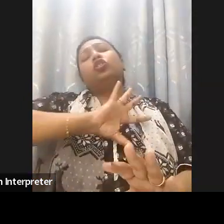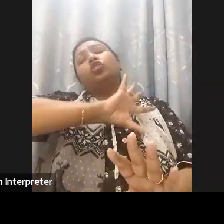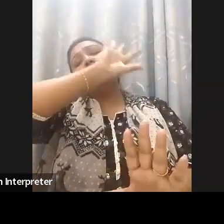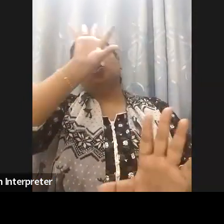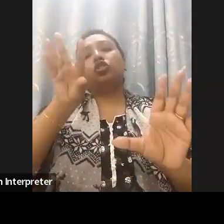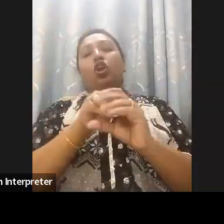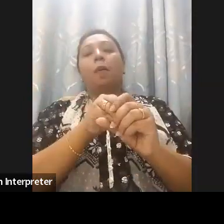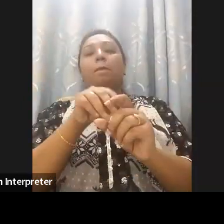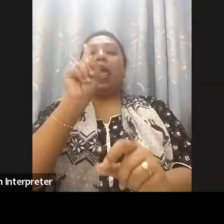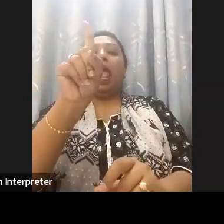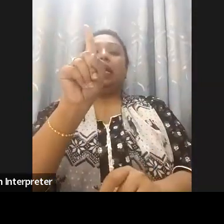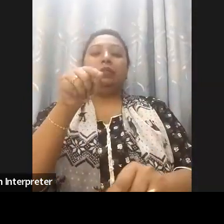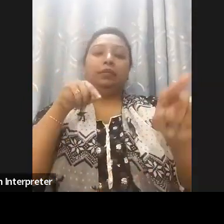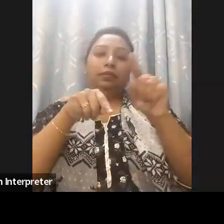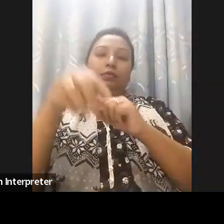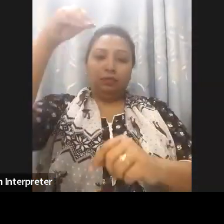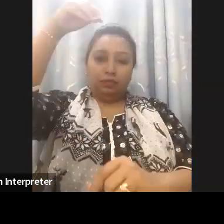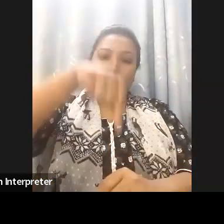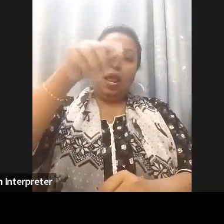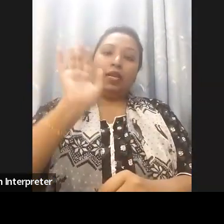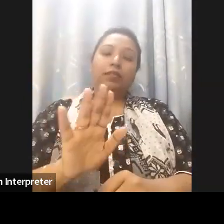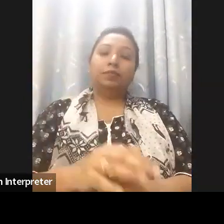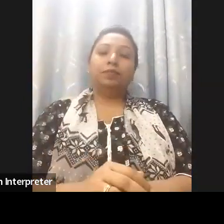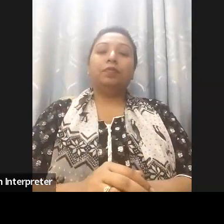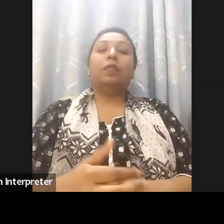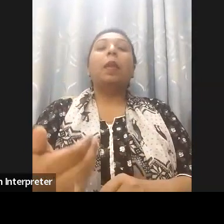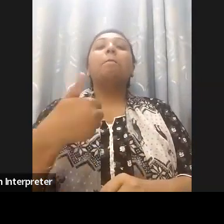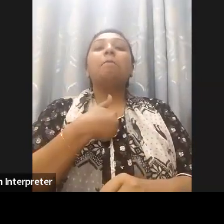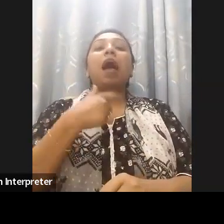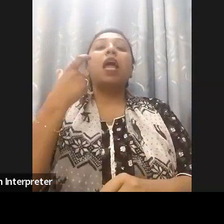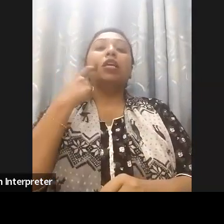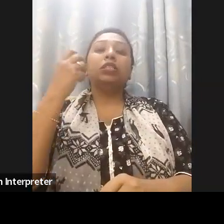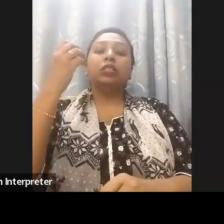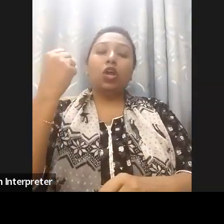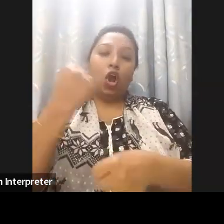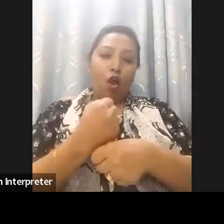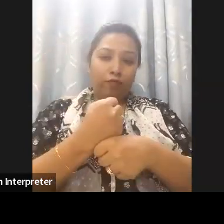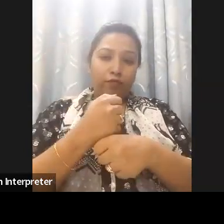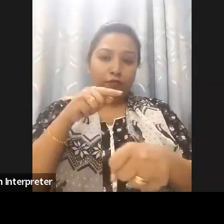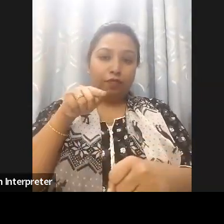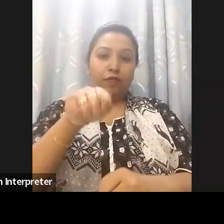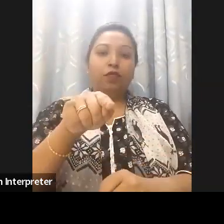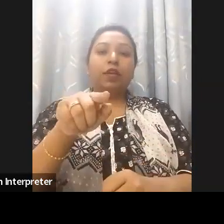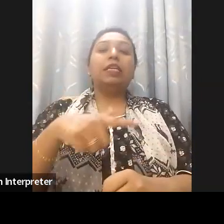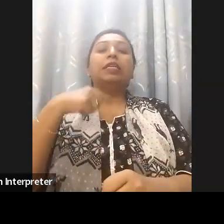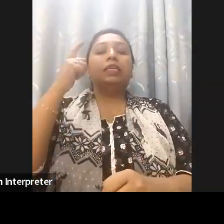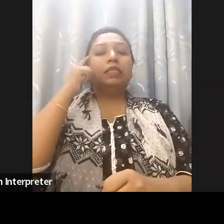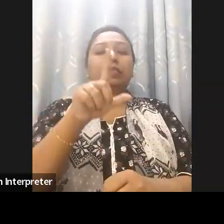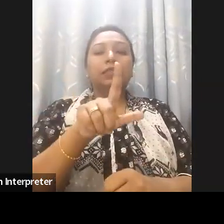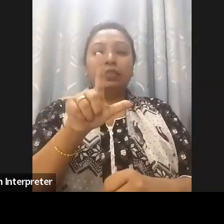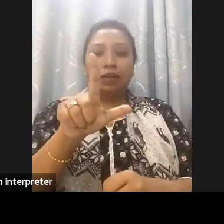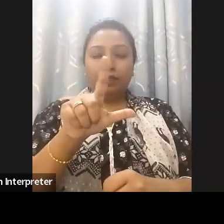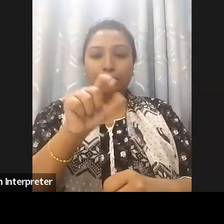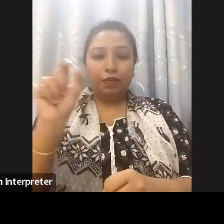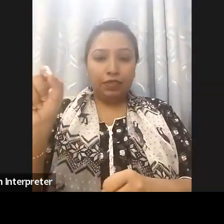which also Vashkar talked about is a virtual One-Stop shop for over 1700 government offices from over